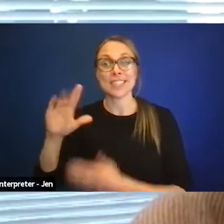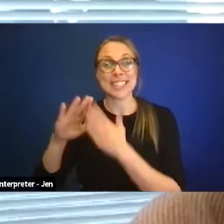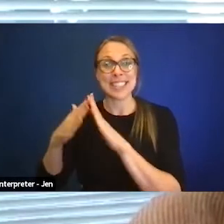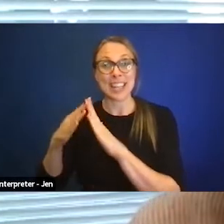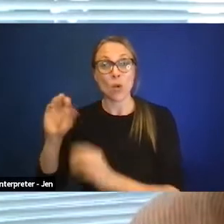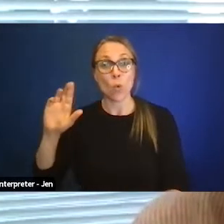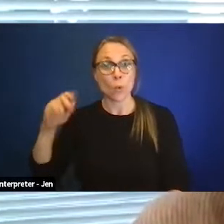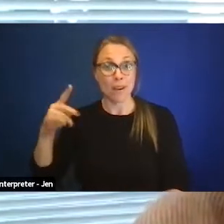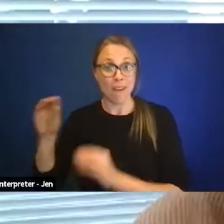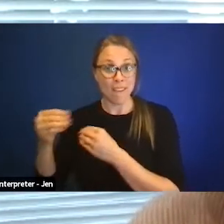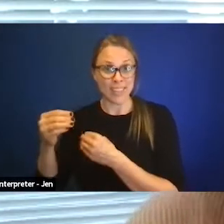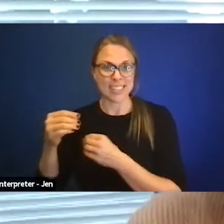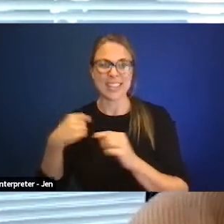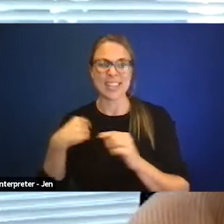and that is my background with the window.